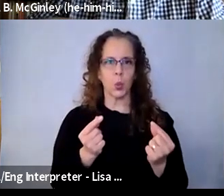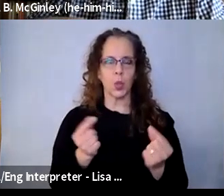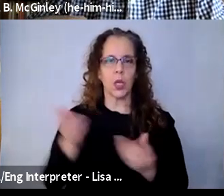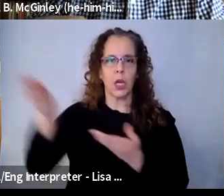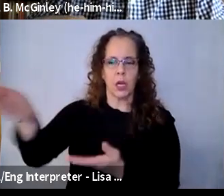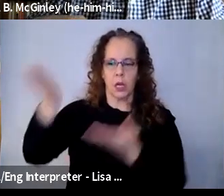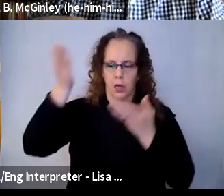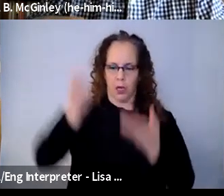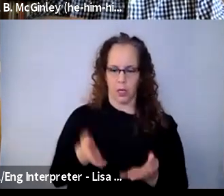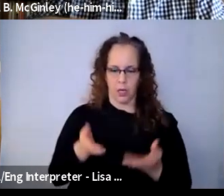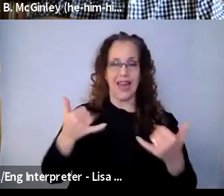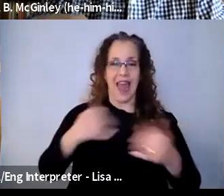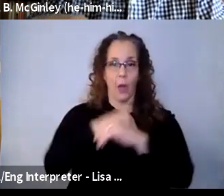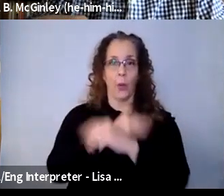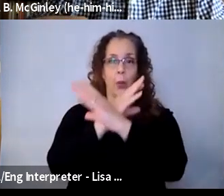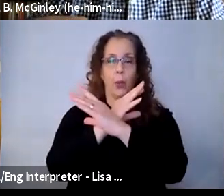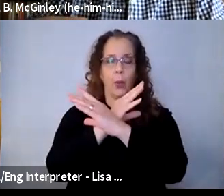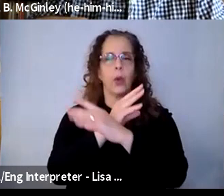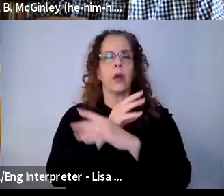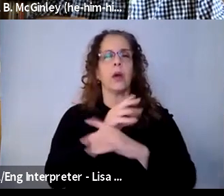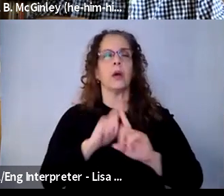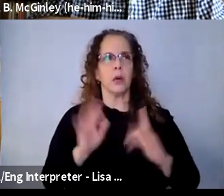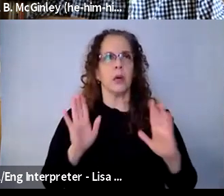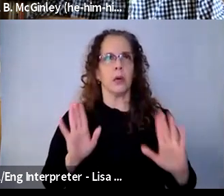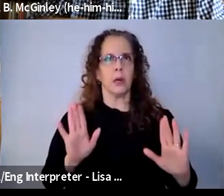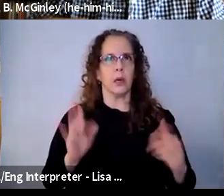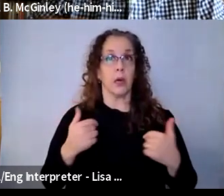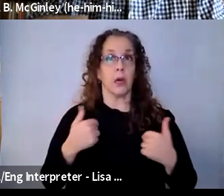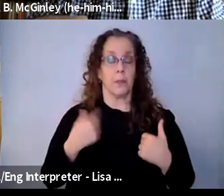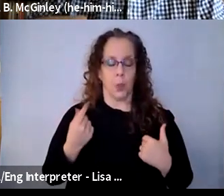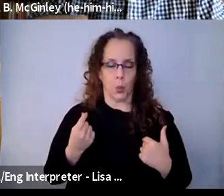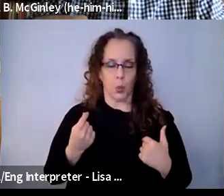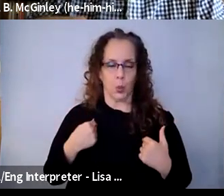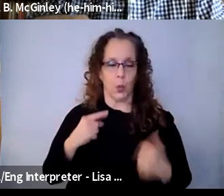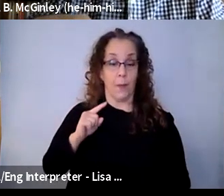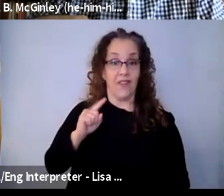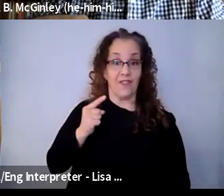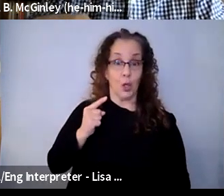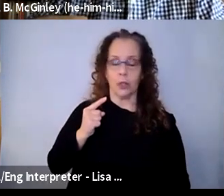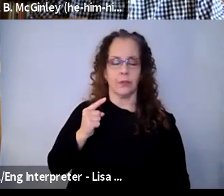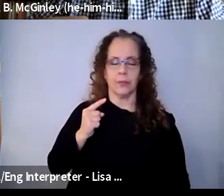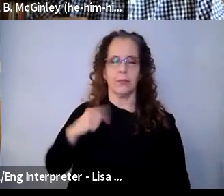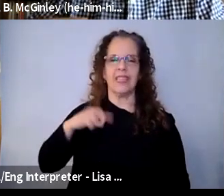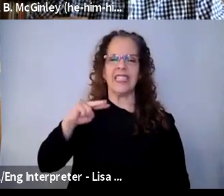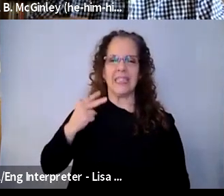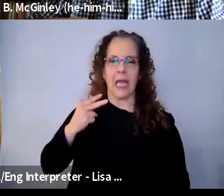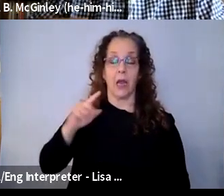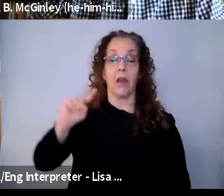at the end of the day, I had to place myself second and really think about the young people that I was going to have to look